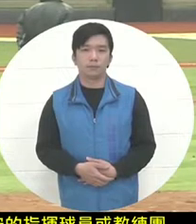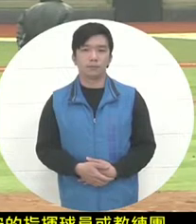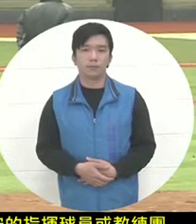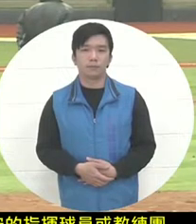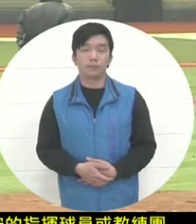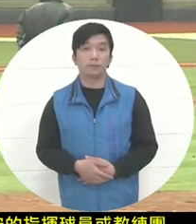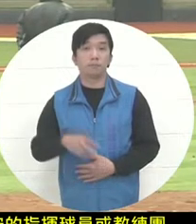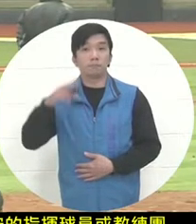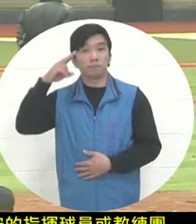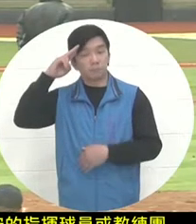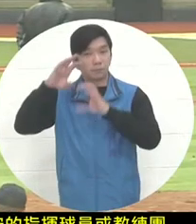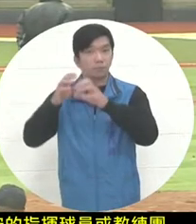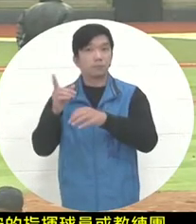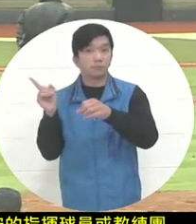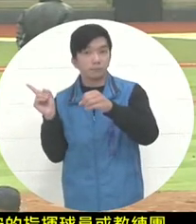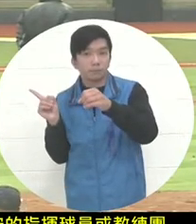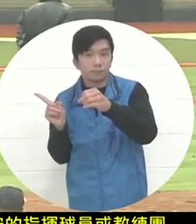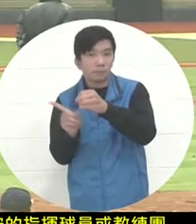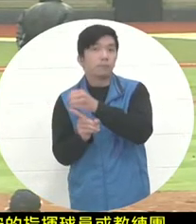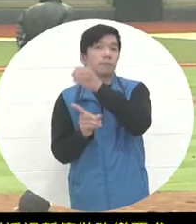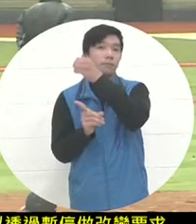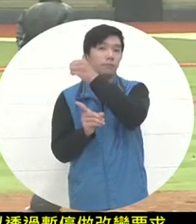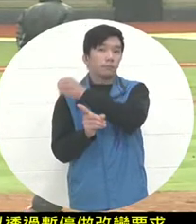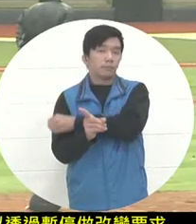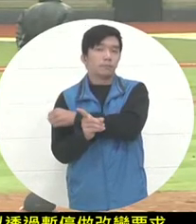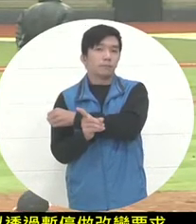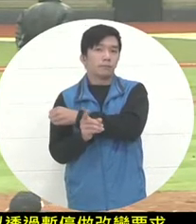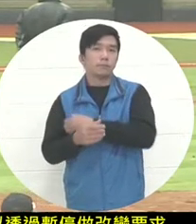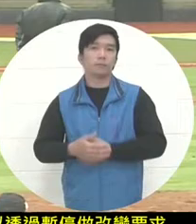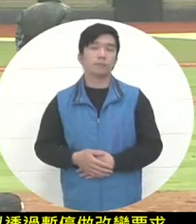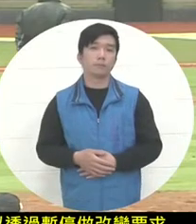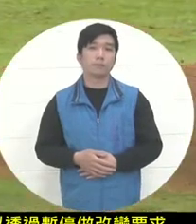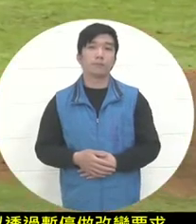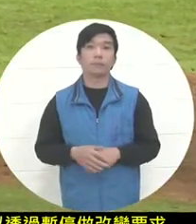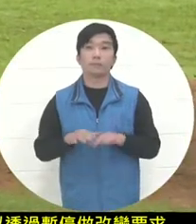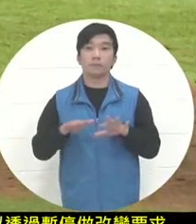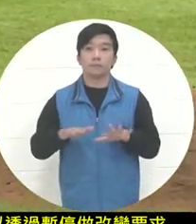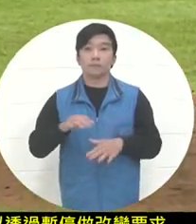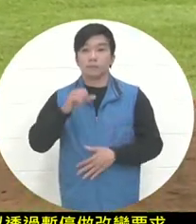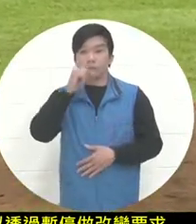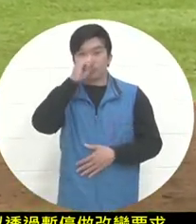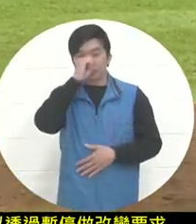Akal to attack. At this time, his bat behind home plate was about to hit the ball , and the ball speed reached